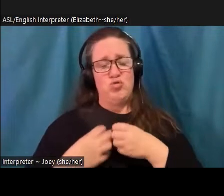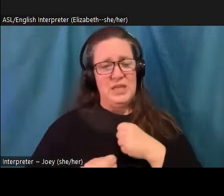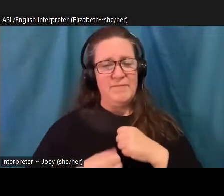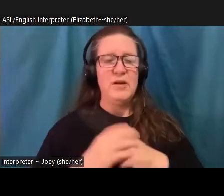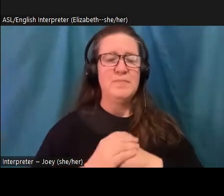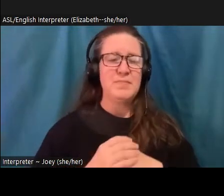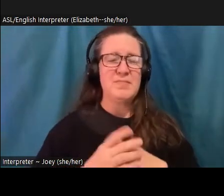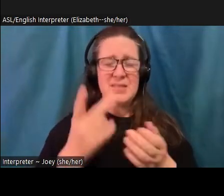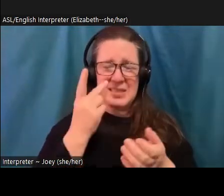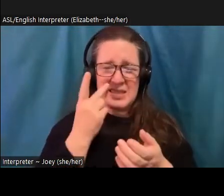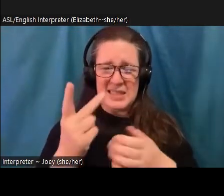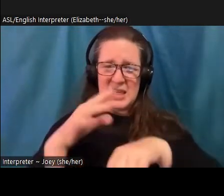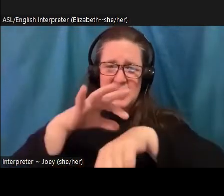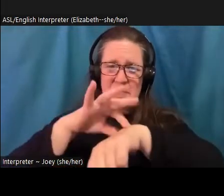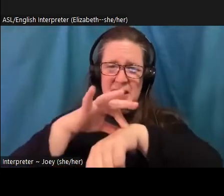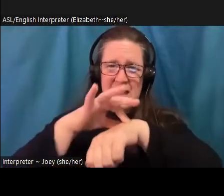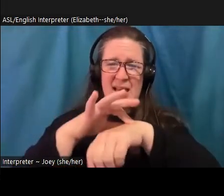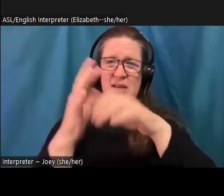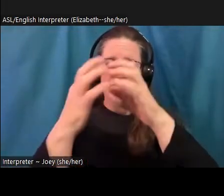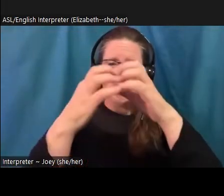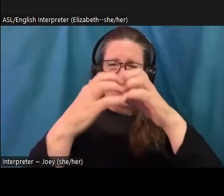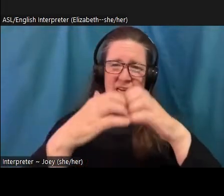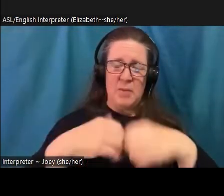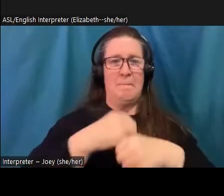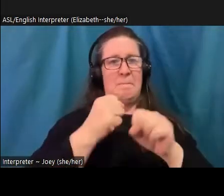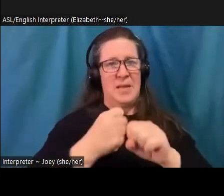planet breakdown has made me break down. And these are 18